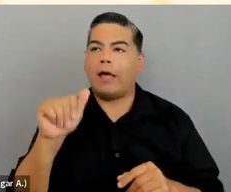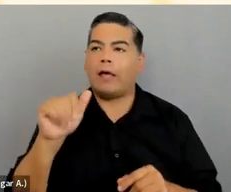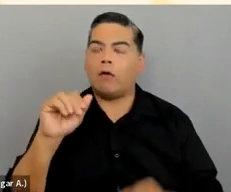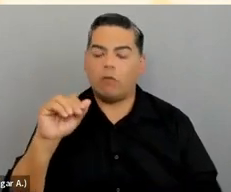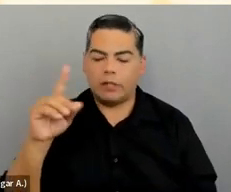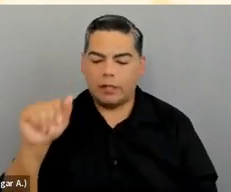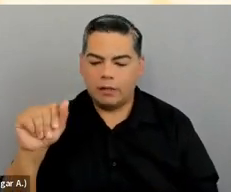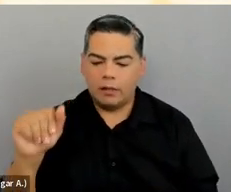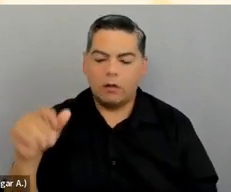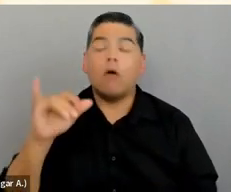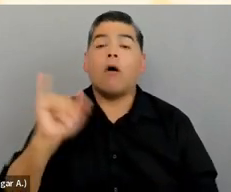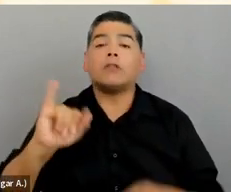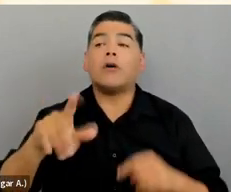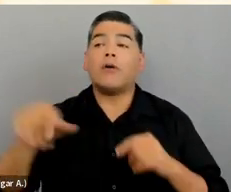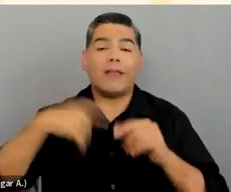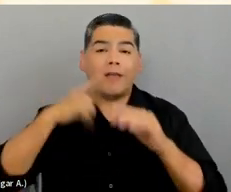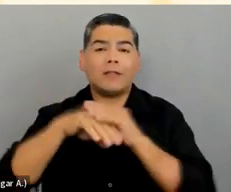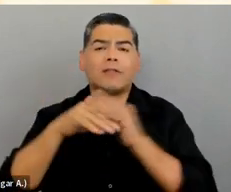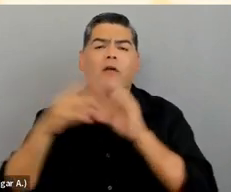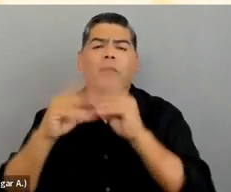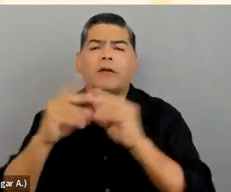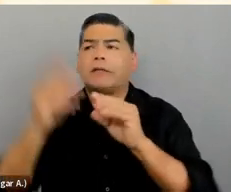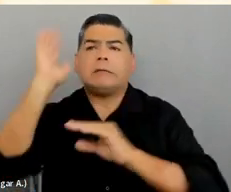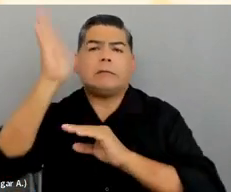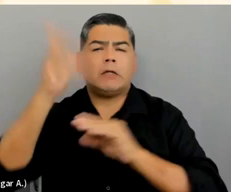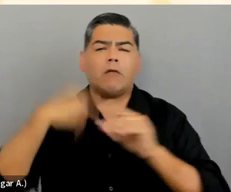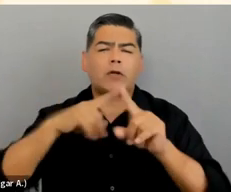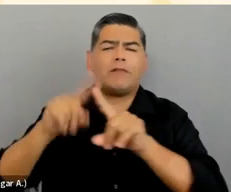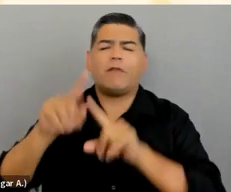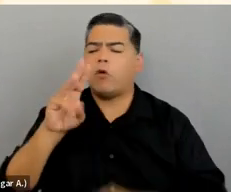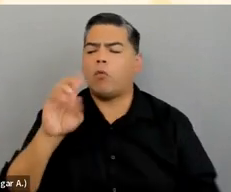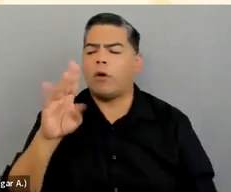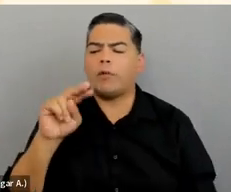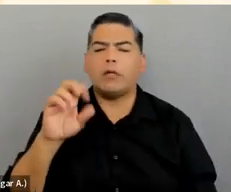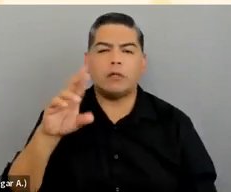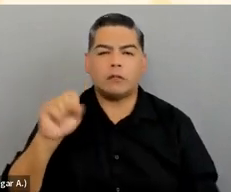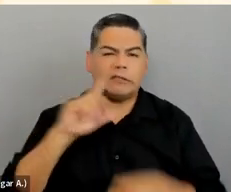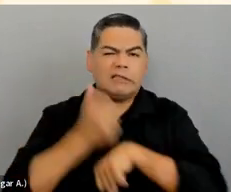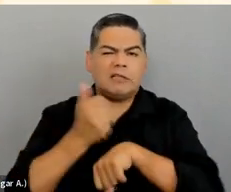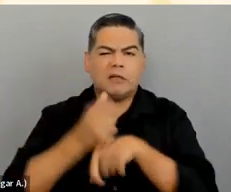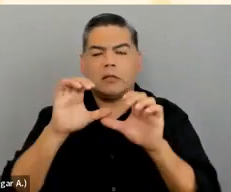She has spoken at conferences and appeared at web accessibility expert webinars. Sandi has developed curriculum, and taught web content